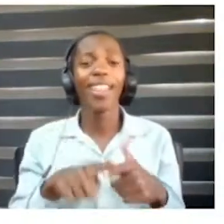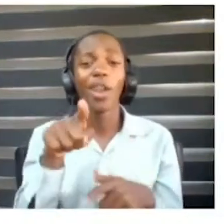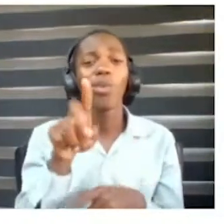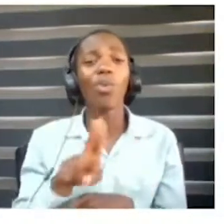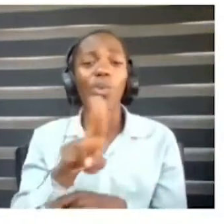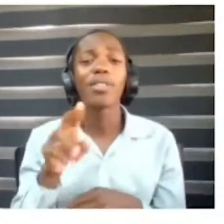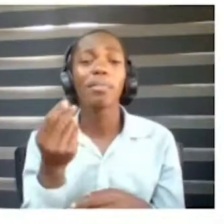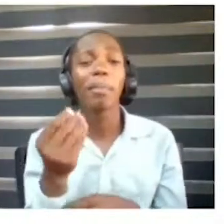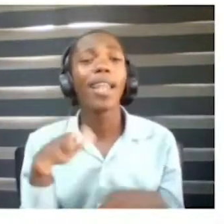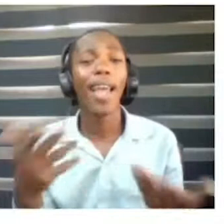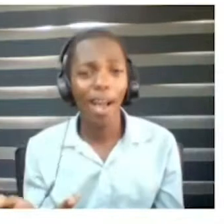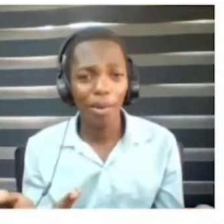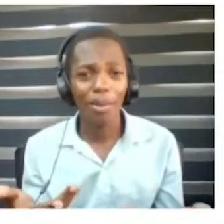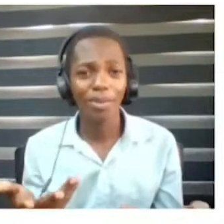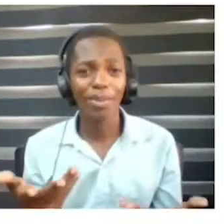This is very exciting for us. Thank you.